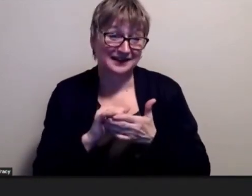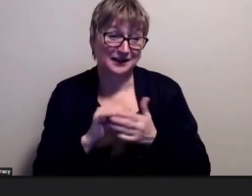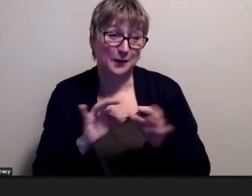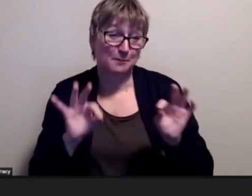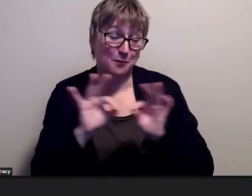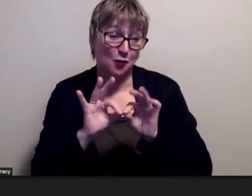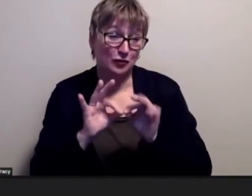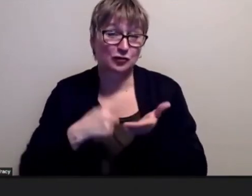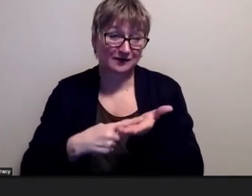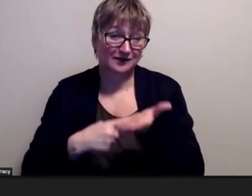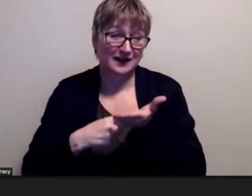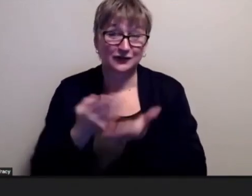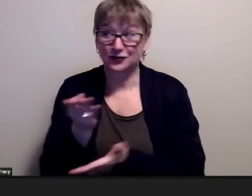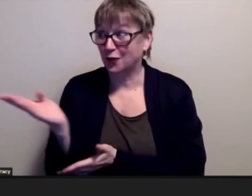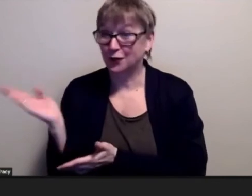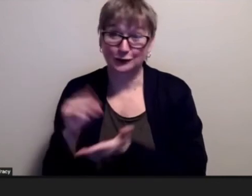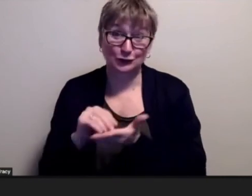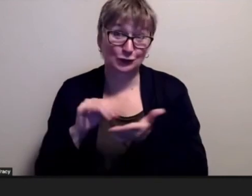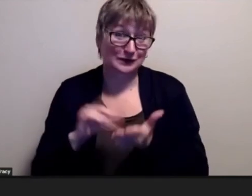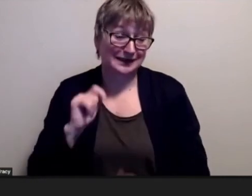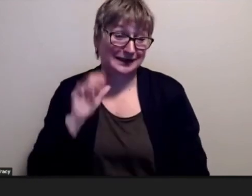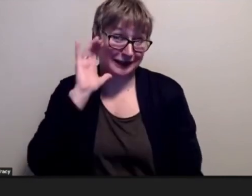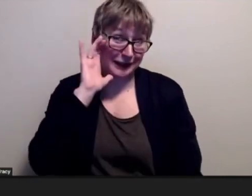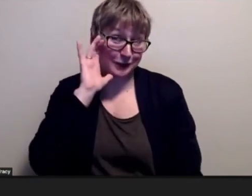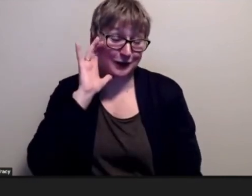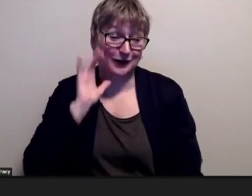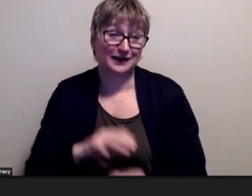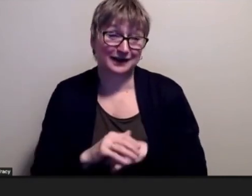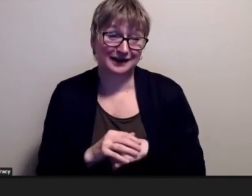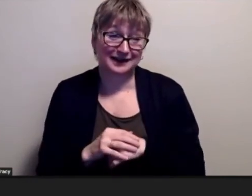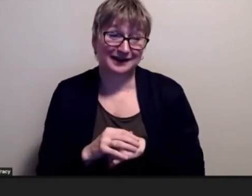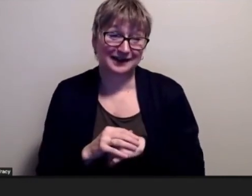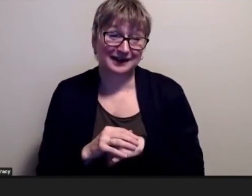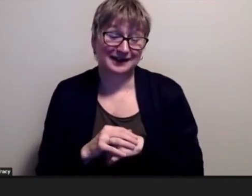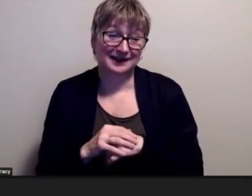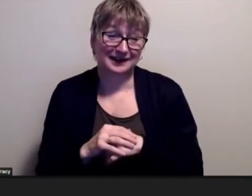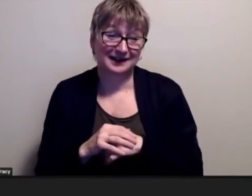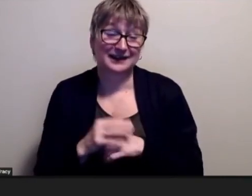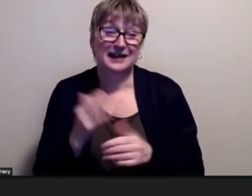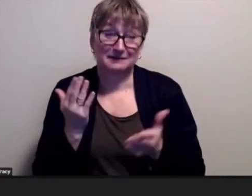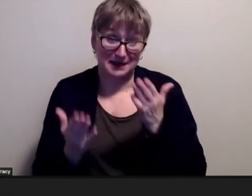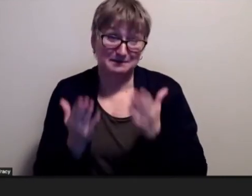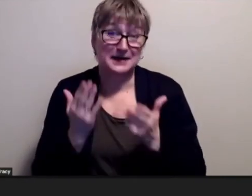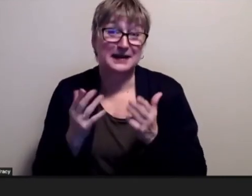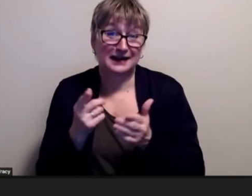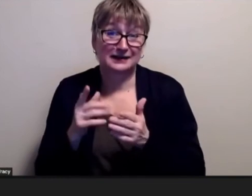these students need to hear and then that then probably may have some ideas now as to how to